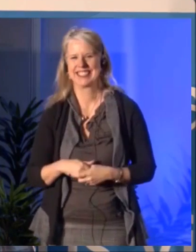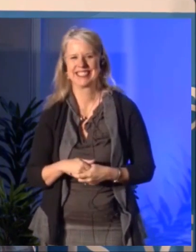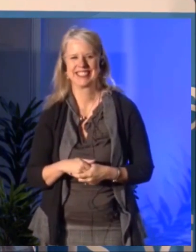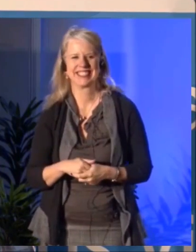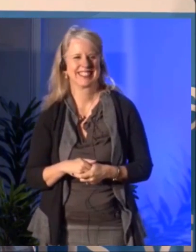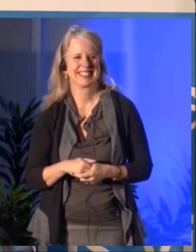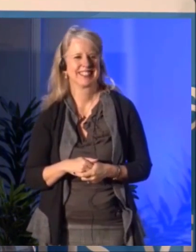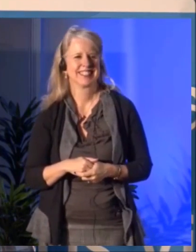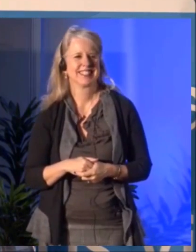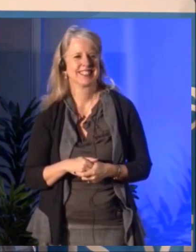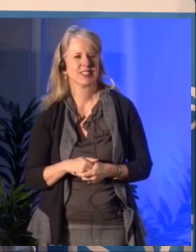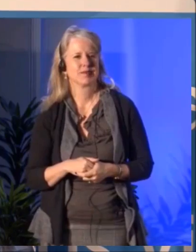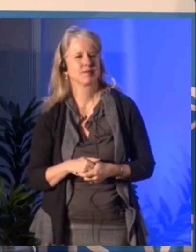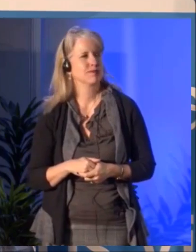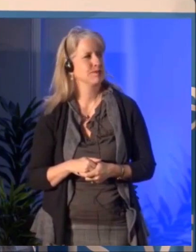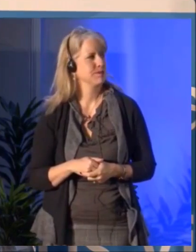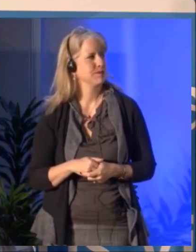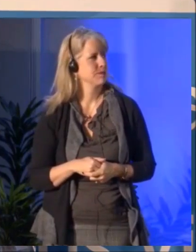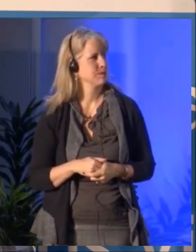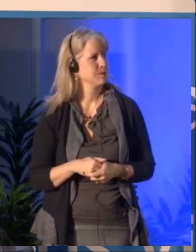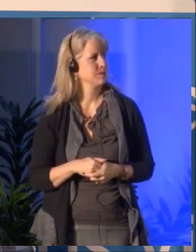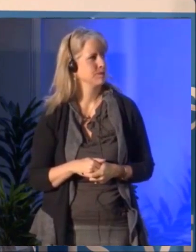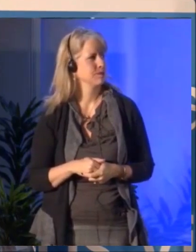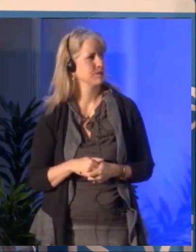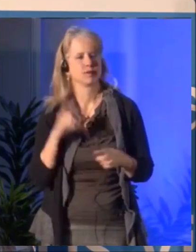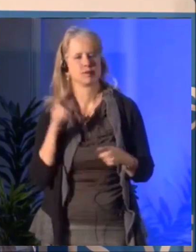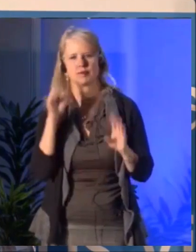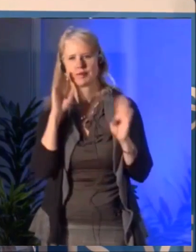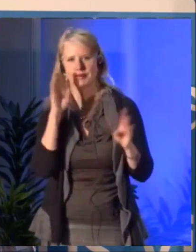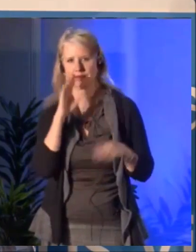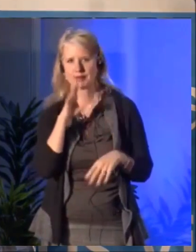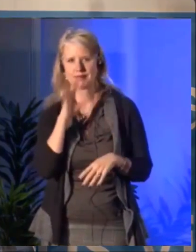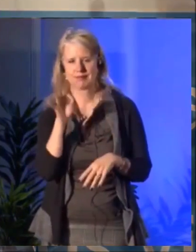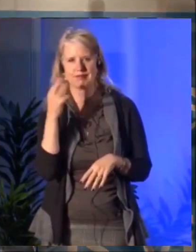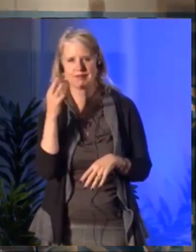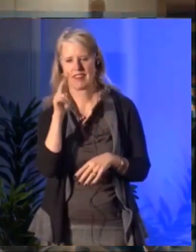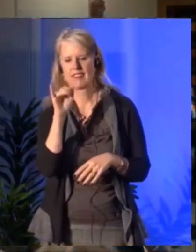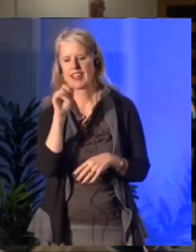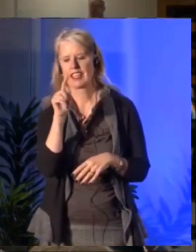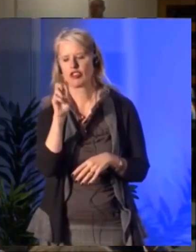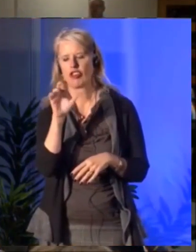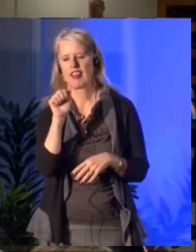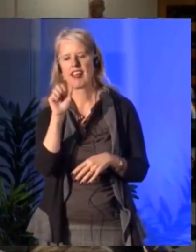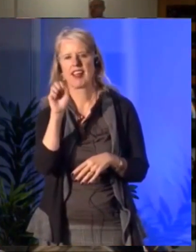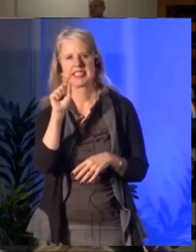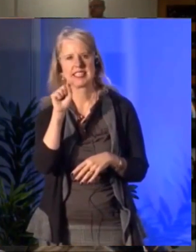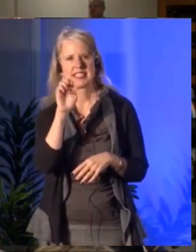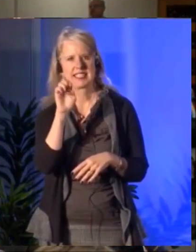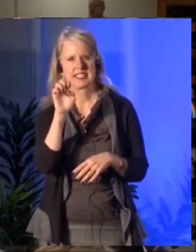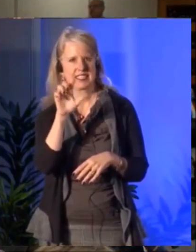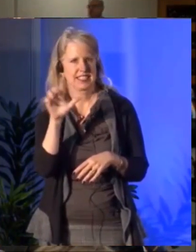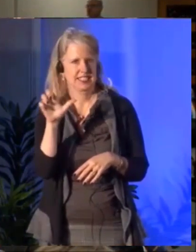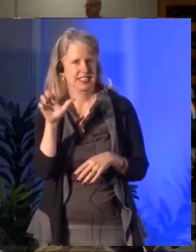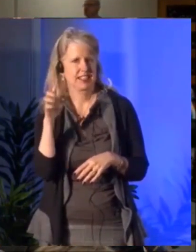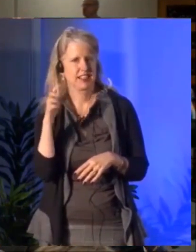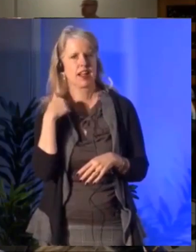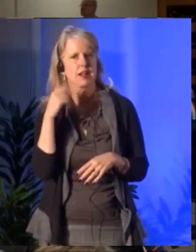But if you have any question we can answer to that. Okay like can you like direct me to somebody I guess, is there a department or something like that?